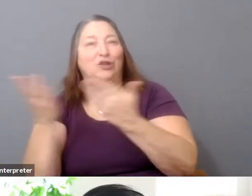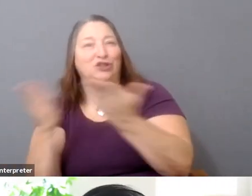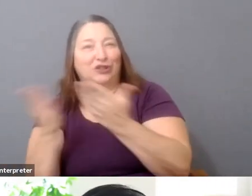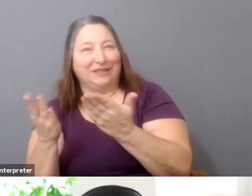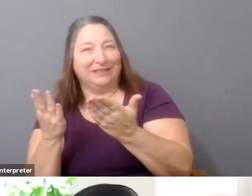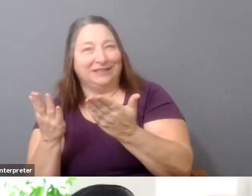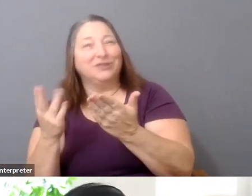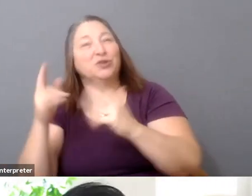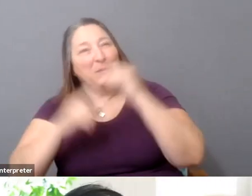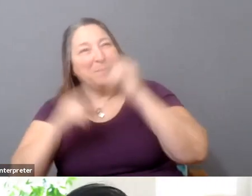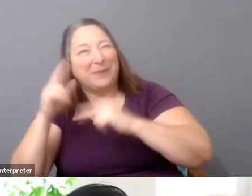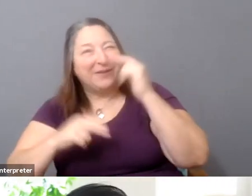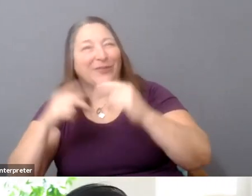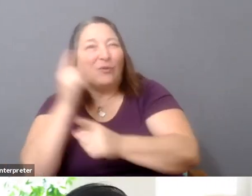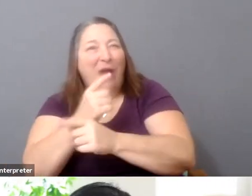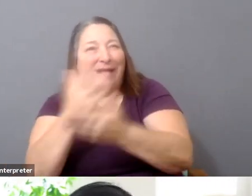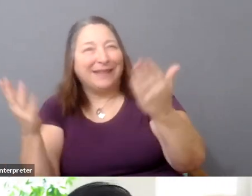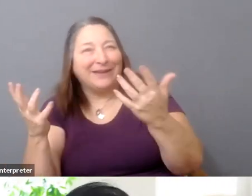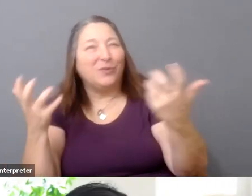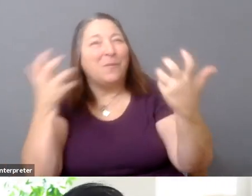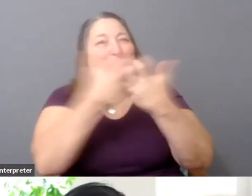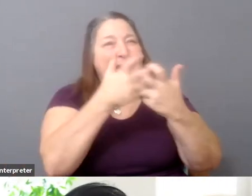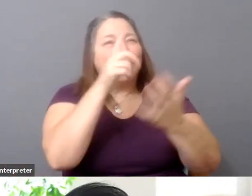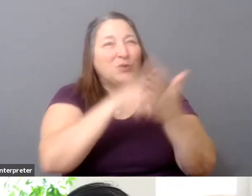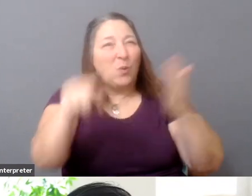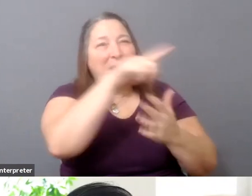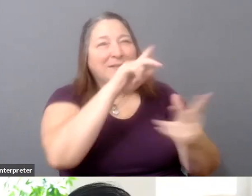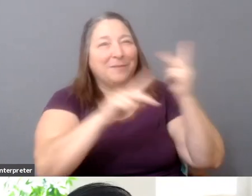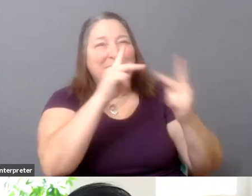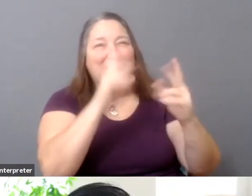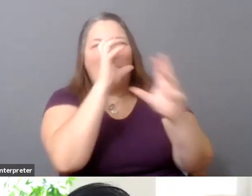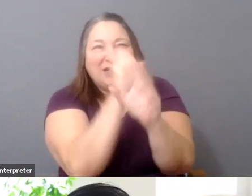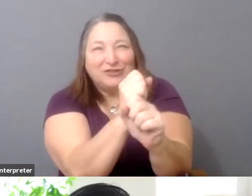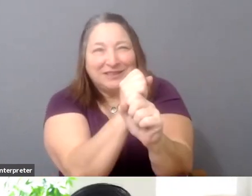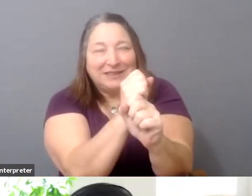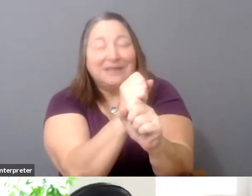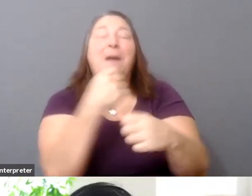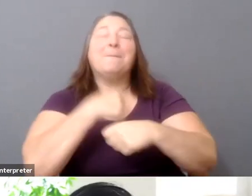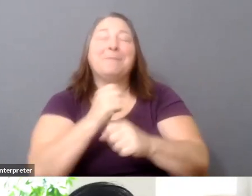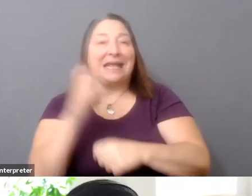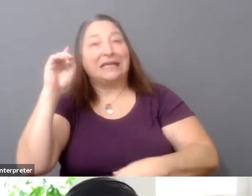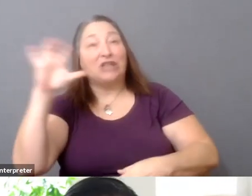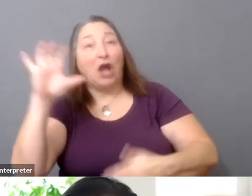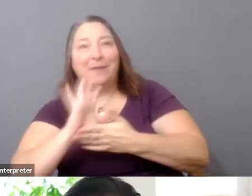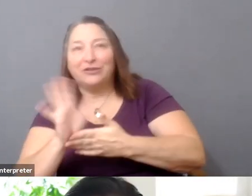Now, making a documentary is not exactly the same thing as a product at all, so I don't want to suggest that here's my advice.